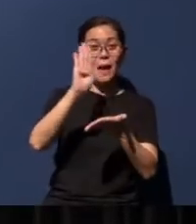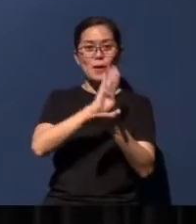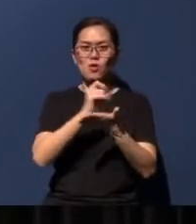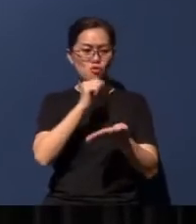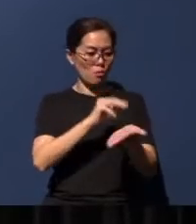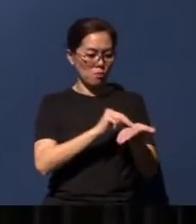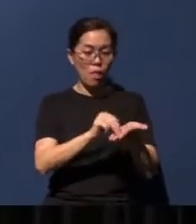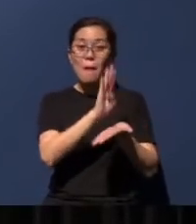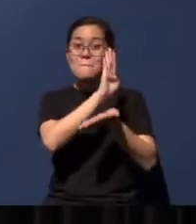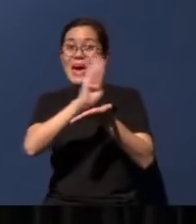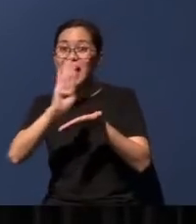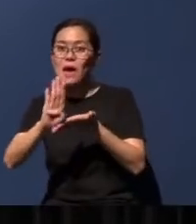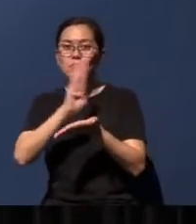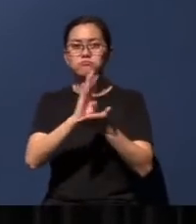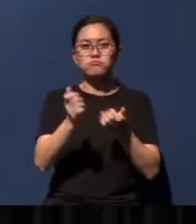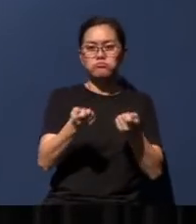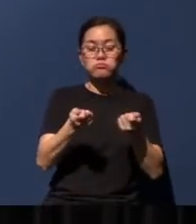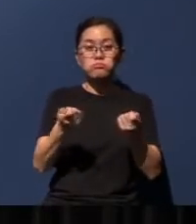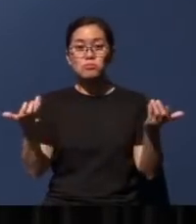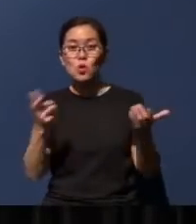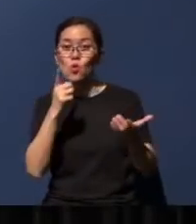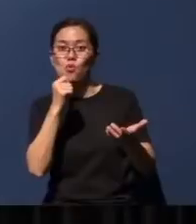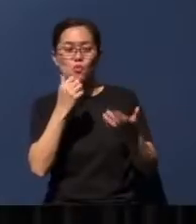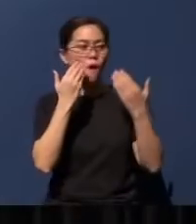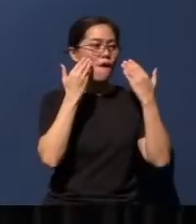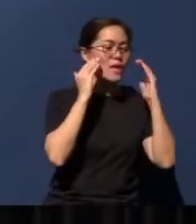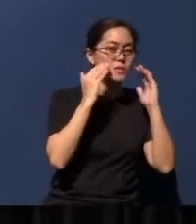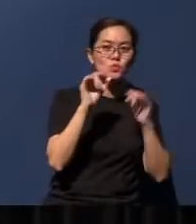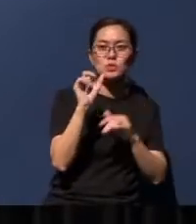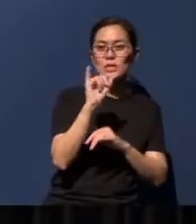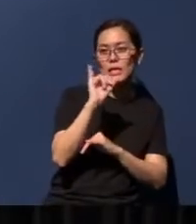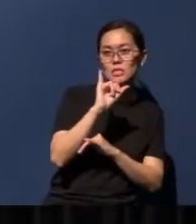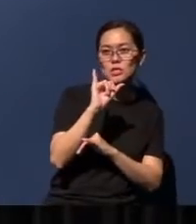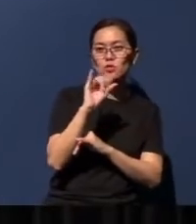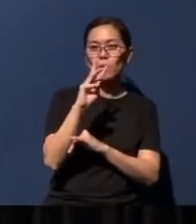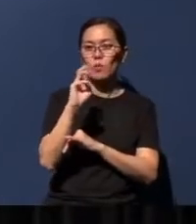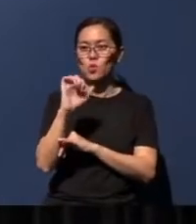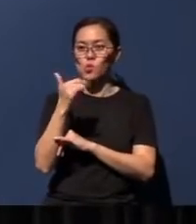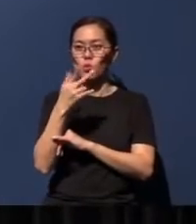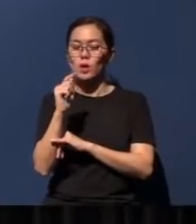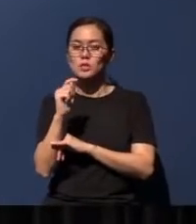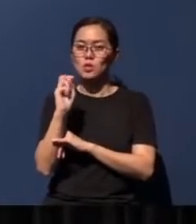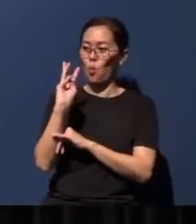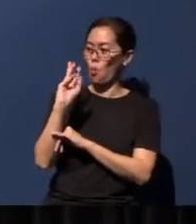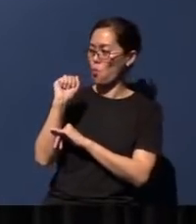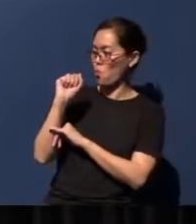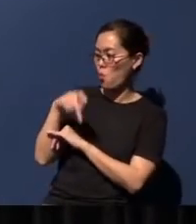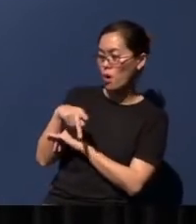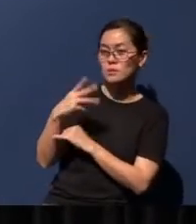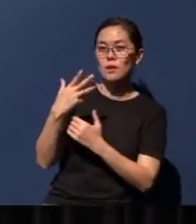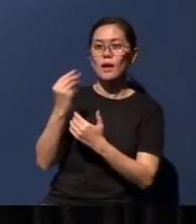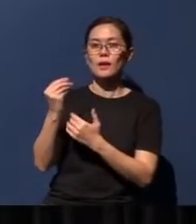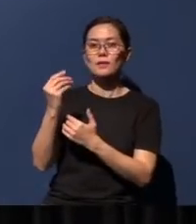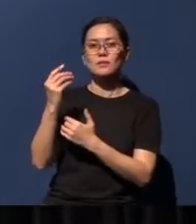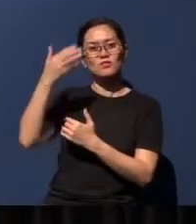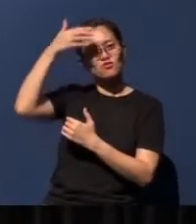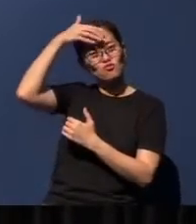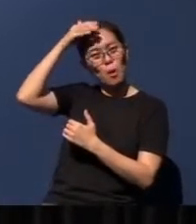managed by the likes of Facebook, Instagram, WeChat, WhatsApp, and Donald Trump's latest favorite,